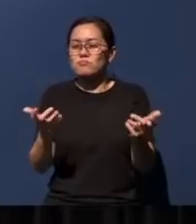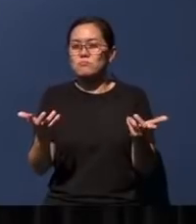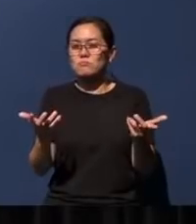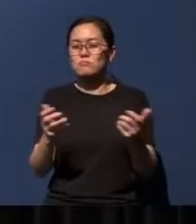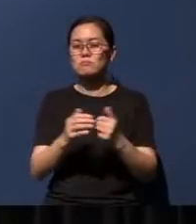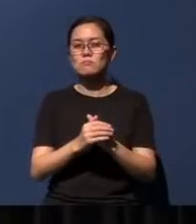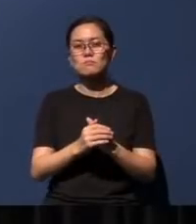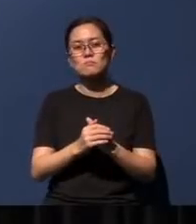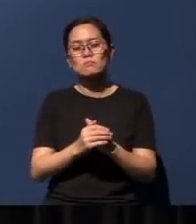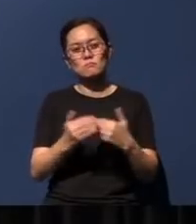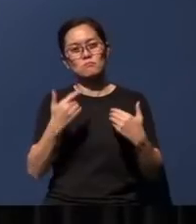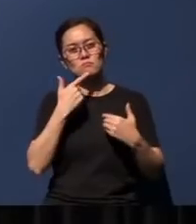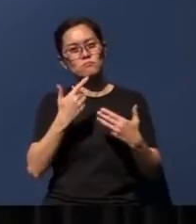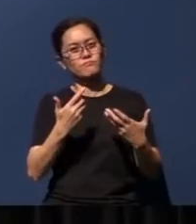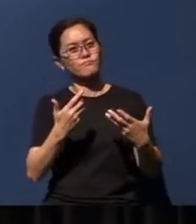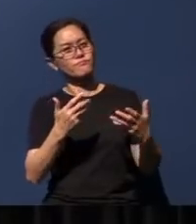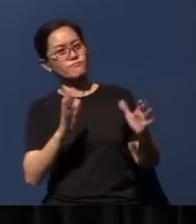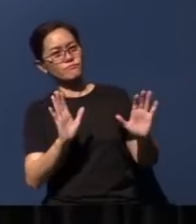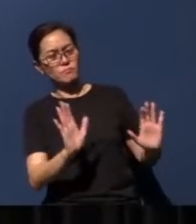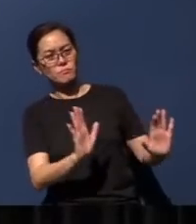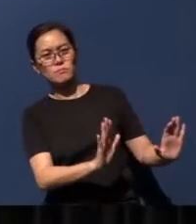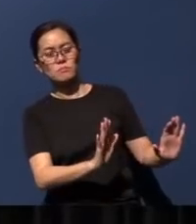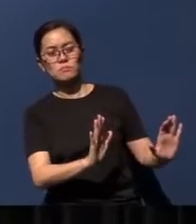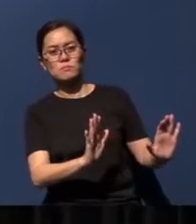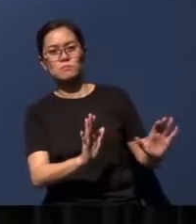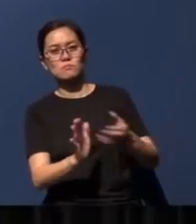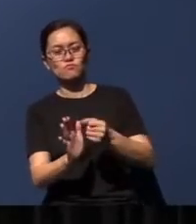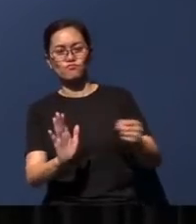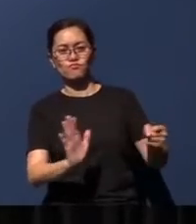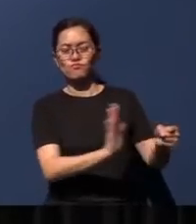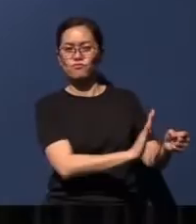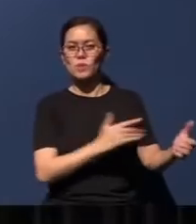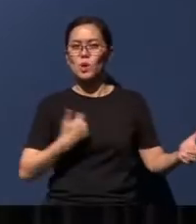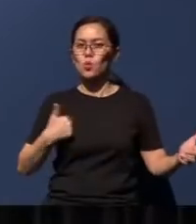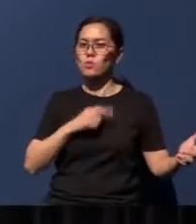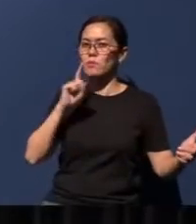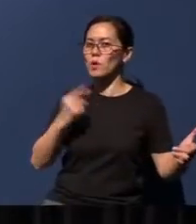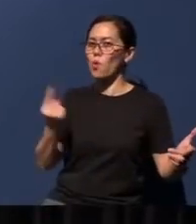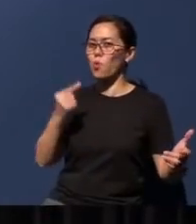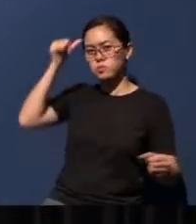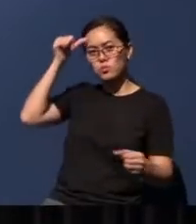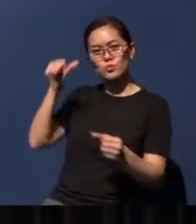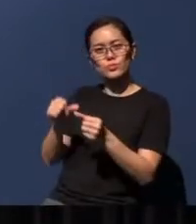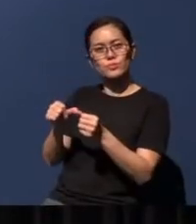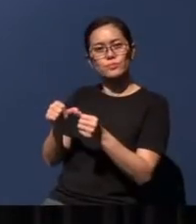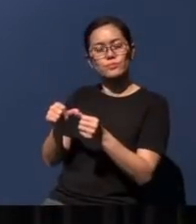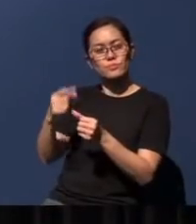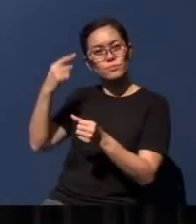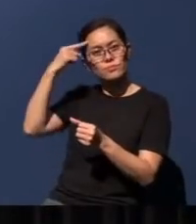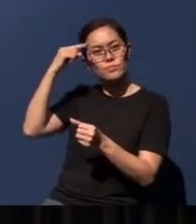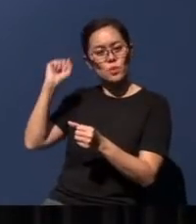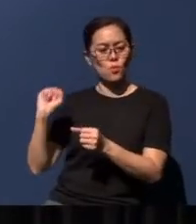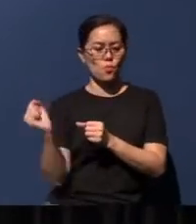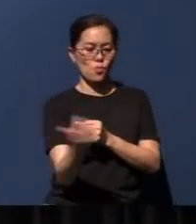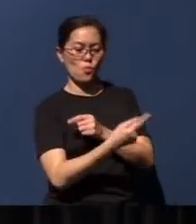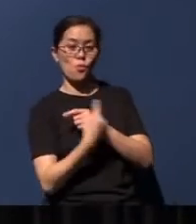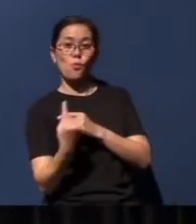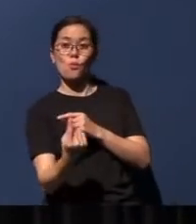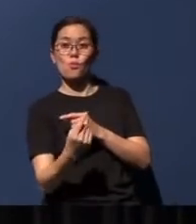But having said all this, we must always bear in mind that all these companies,